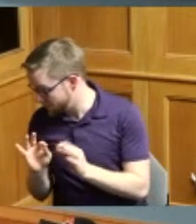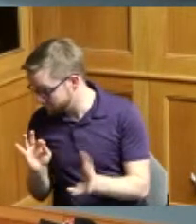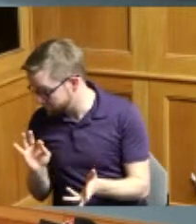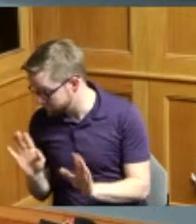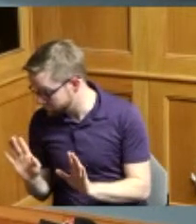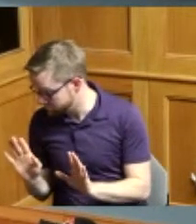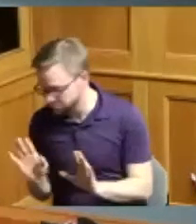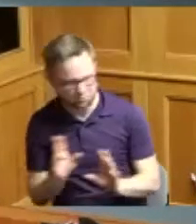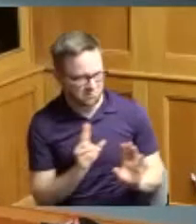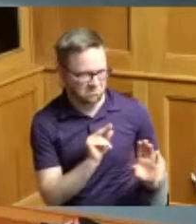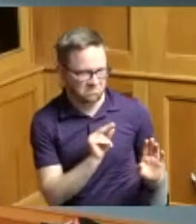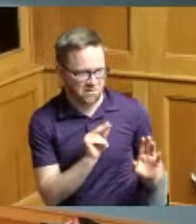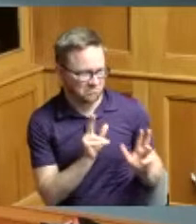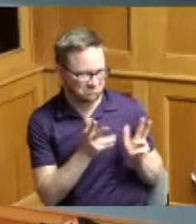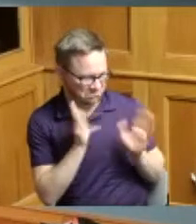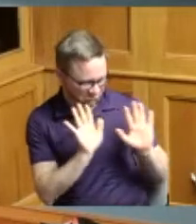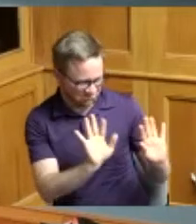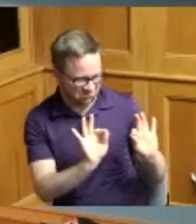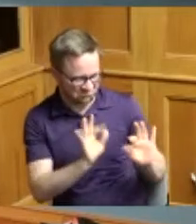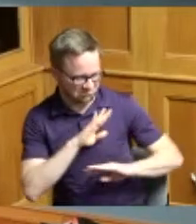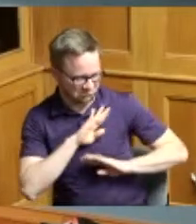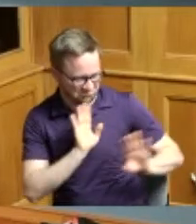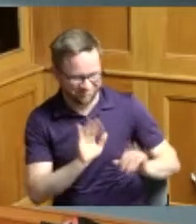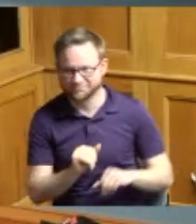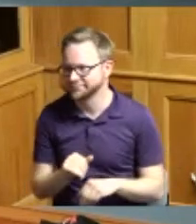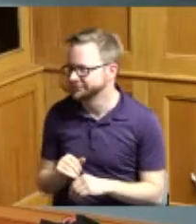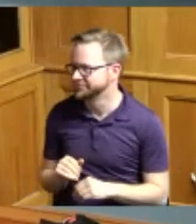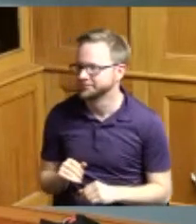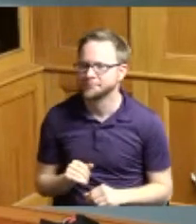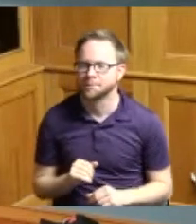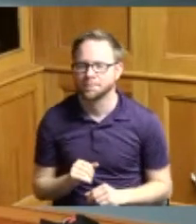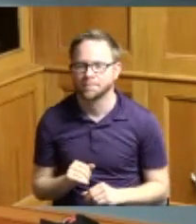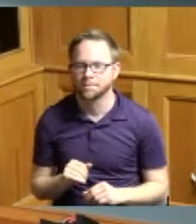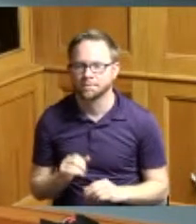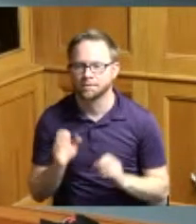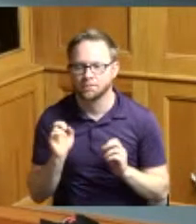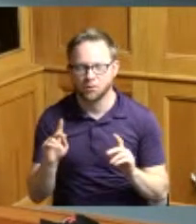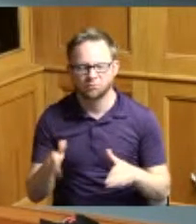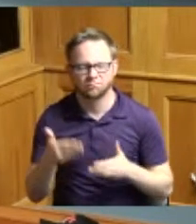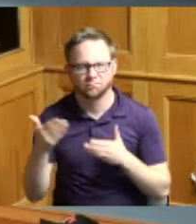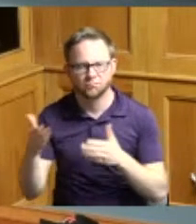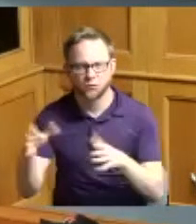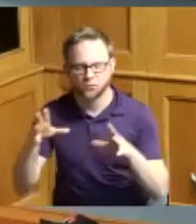no okay I'm laughing okay I;d like to make a motion to adopt by leave four second